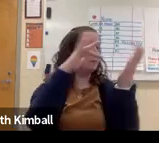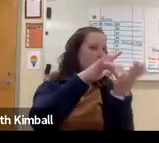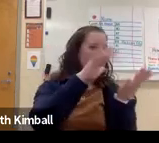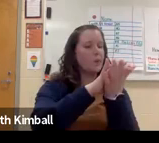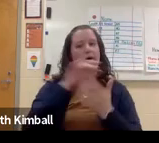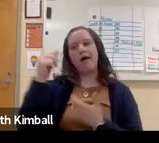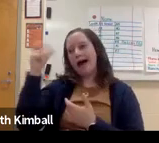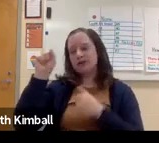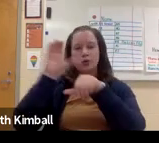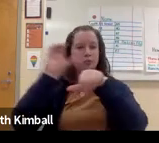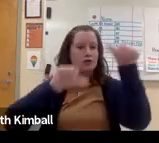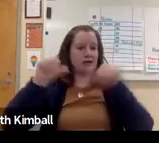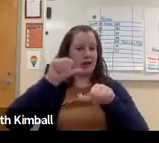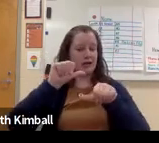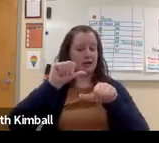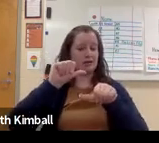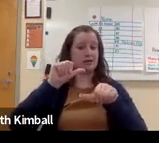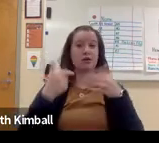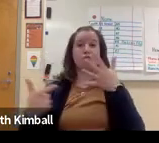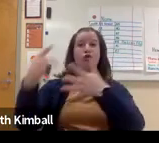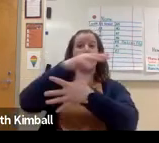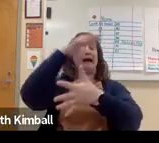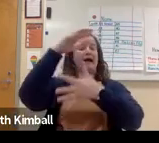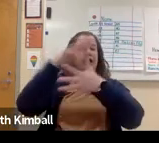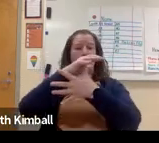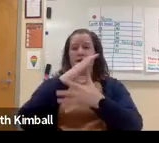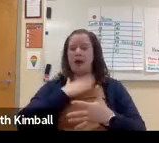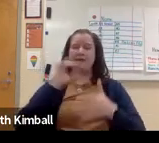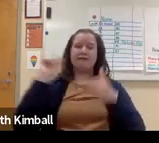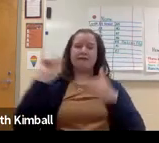Generally speaking, I teach middle school and high school computer science.